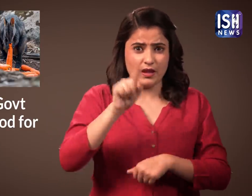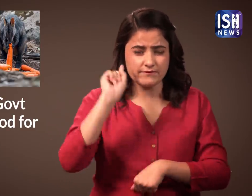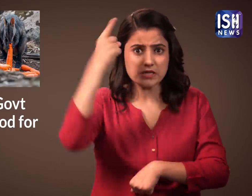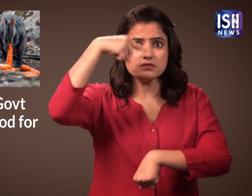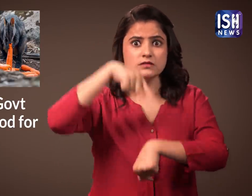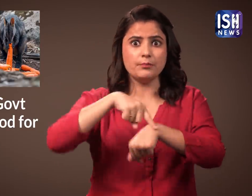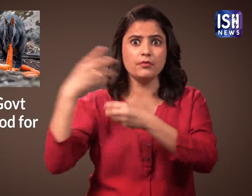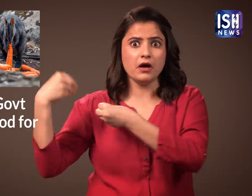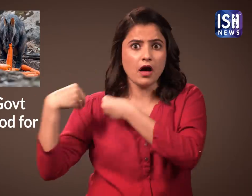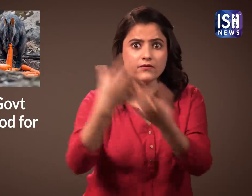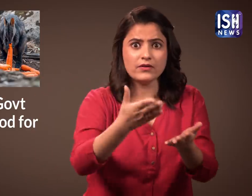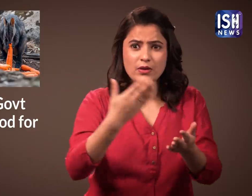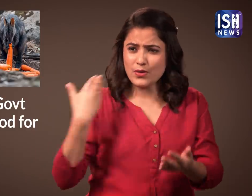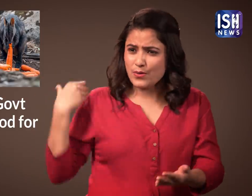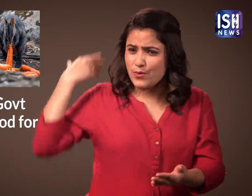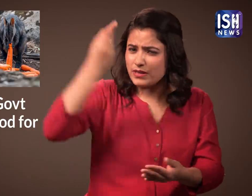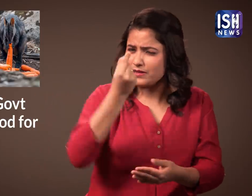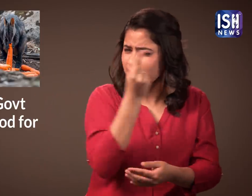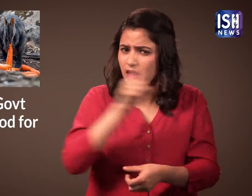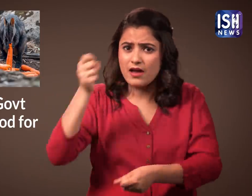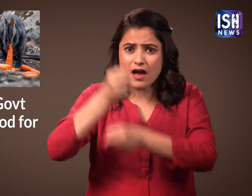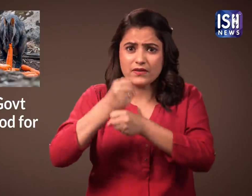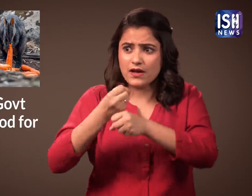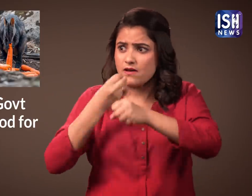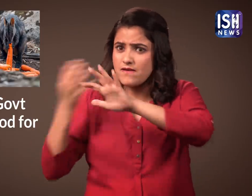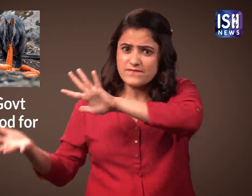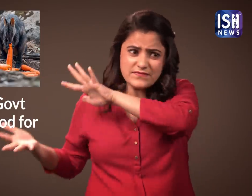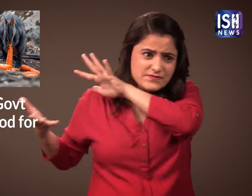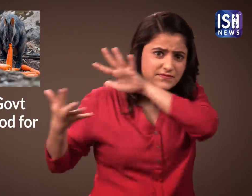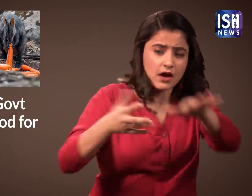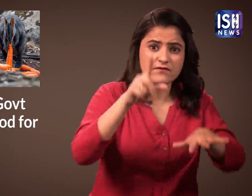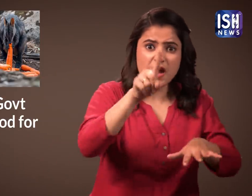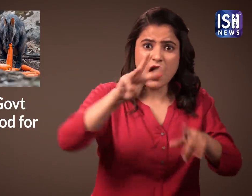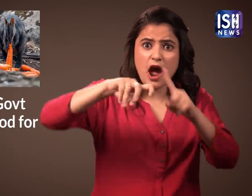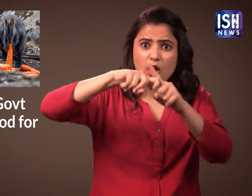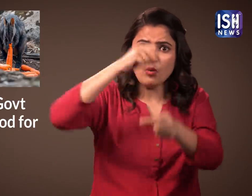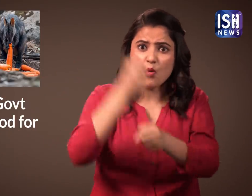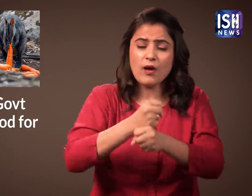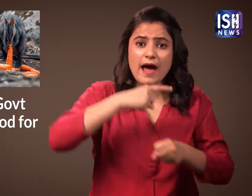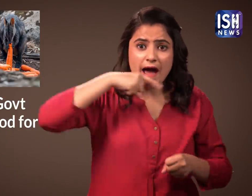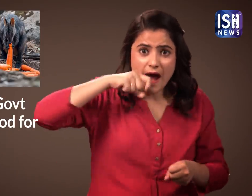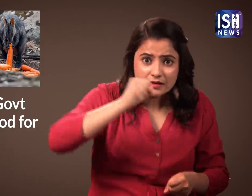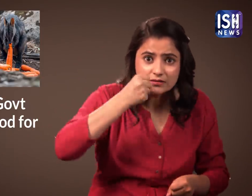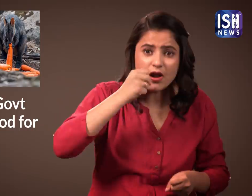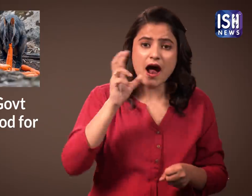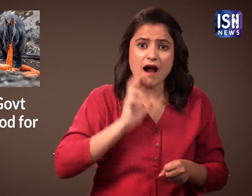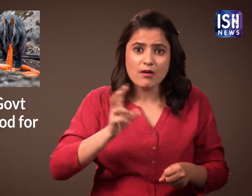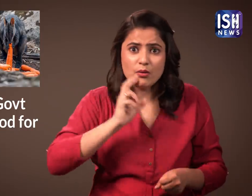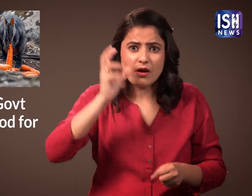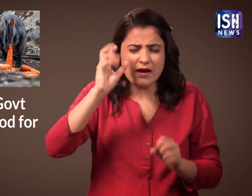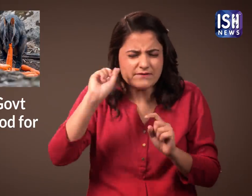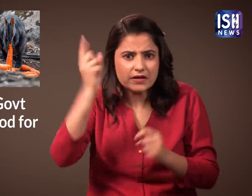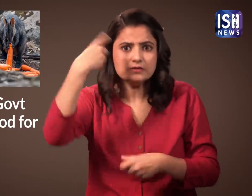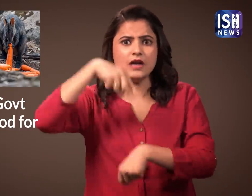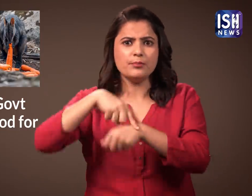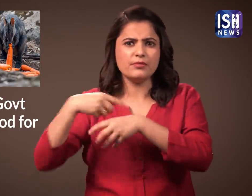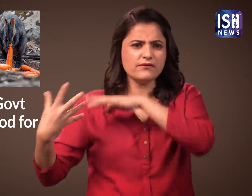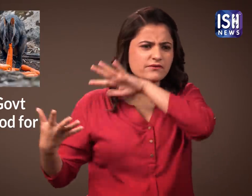For the first time NSW air dropped a 1,000 kilograms of carrot and Sweet Potatoes